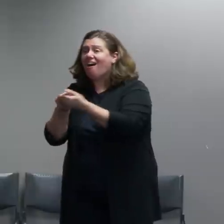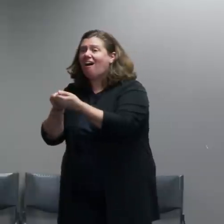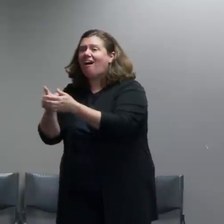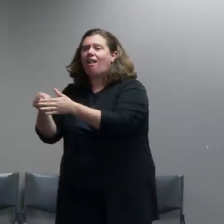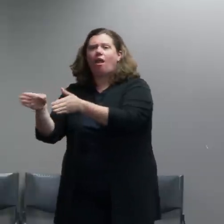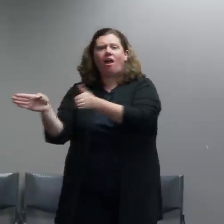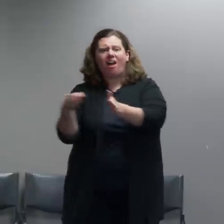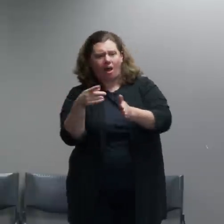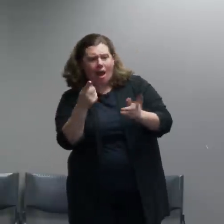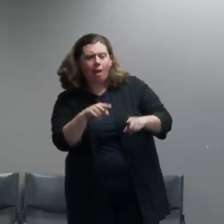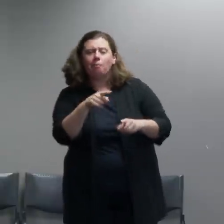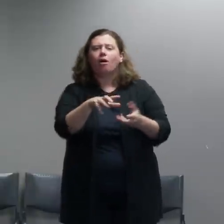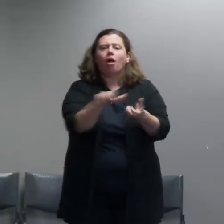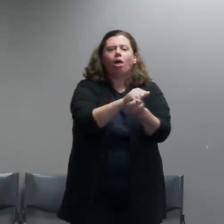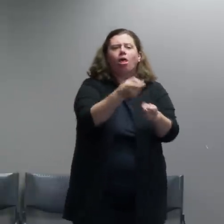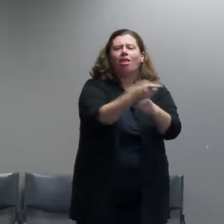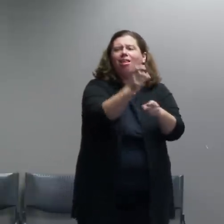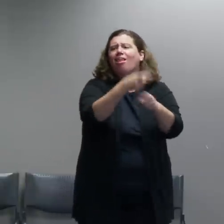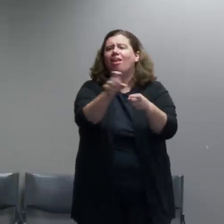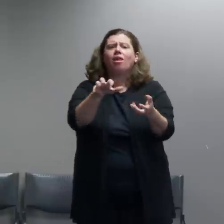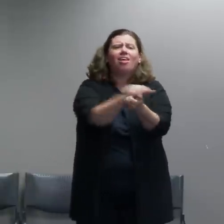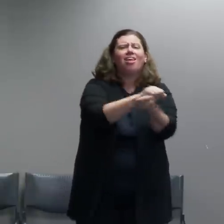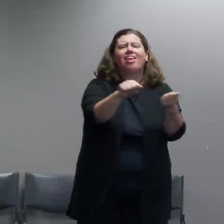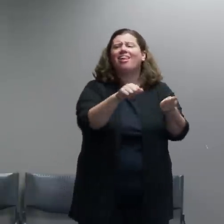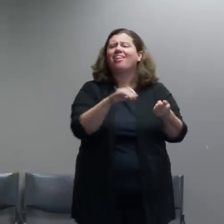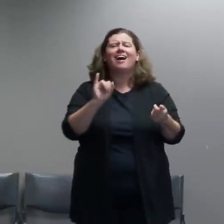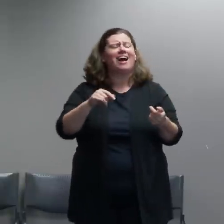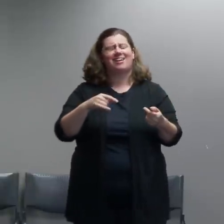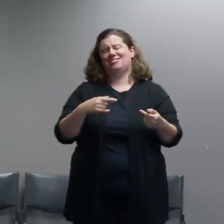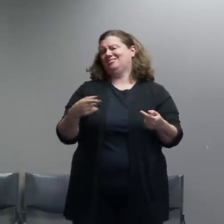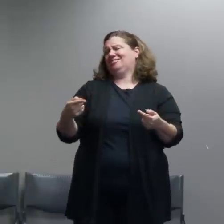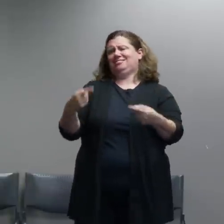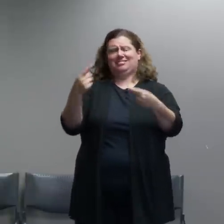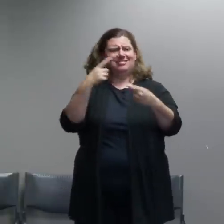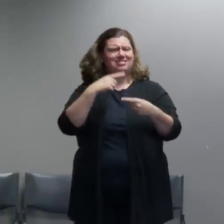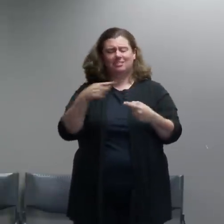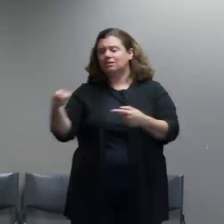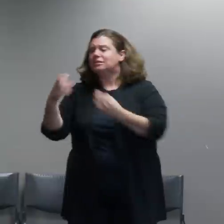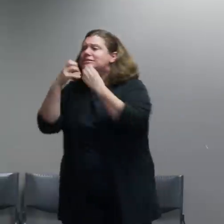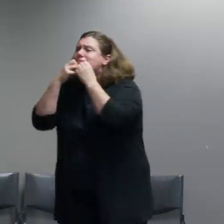activity that is completely inconsistent with this community's values